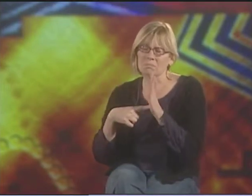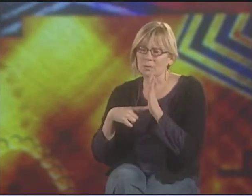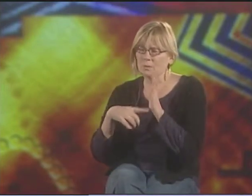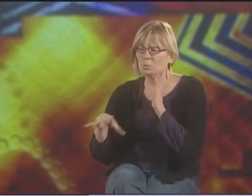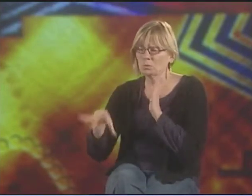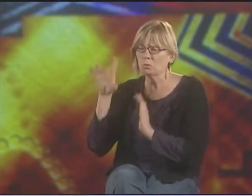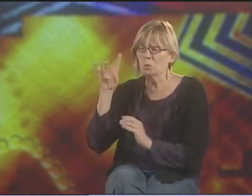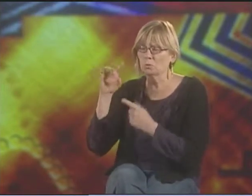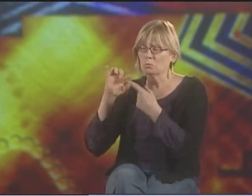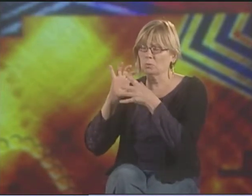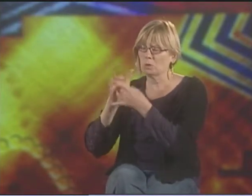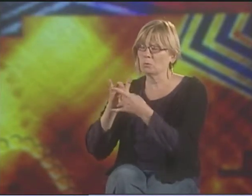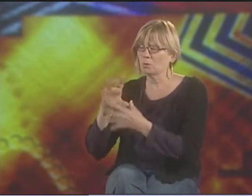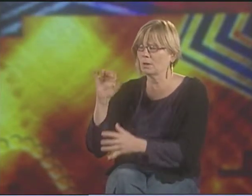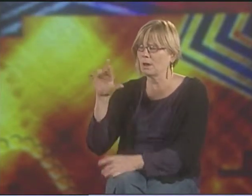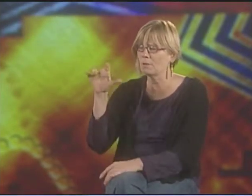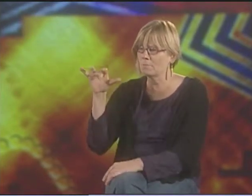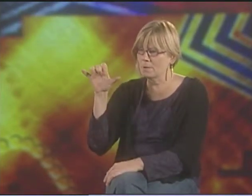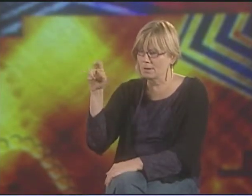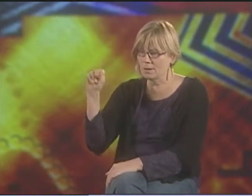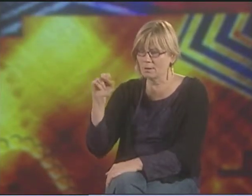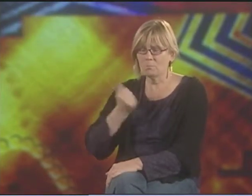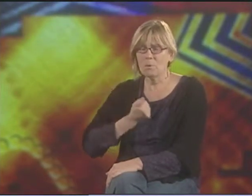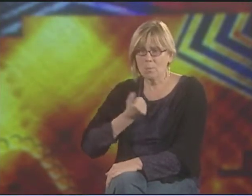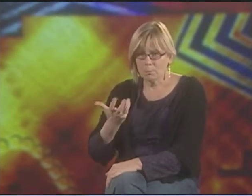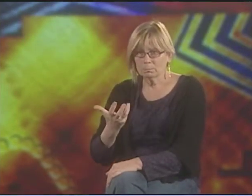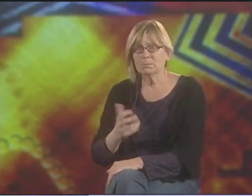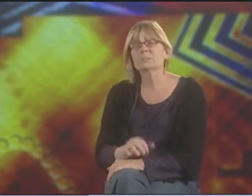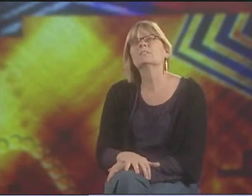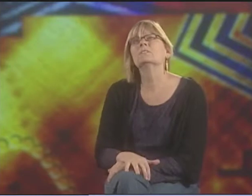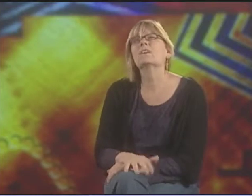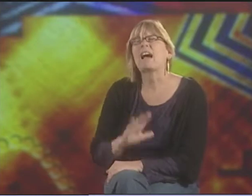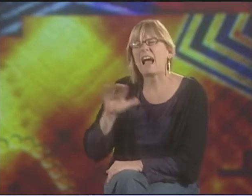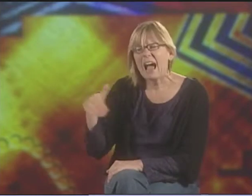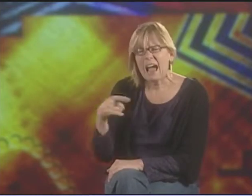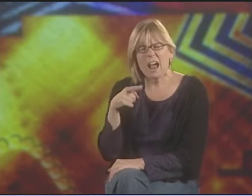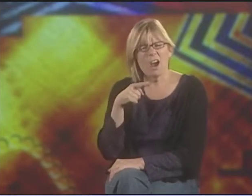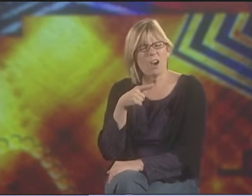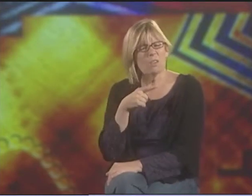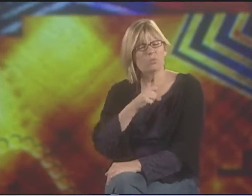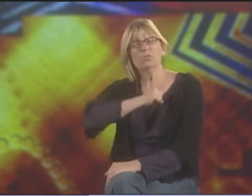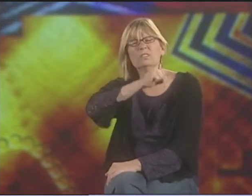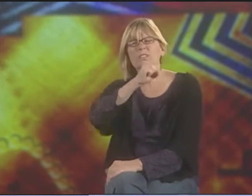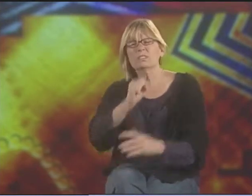THERE'S ONE EXAMPLE I SAW. LET'S SEE.